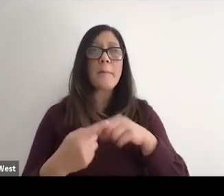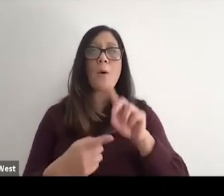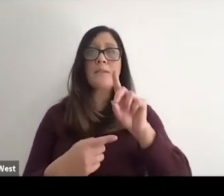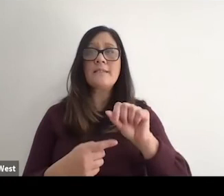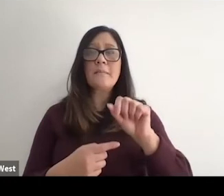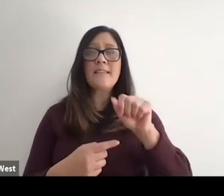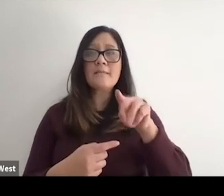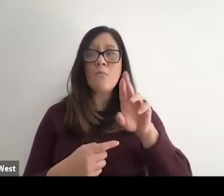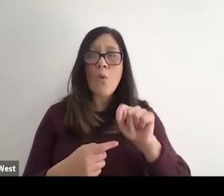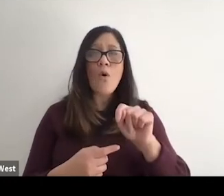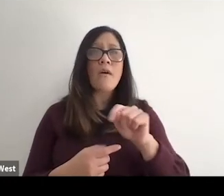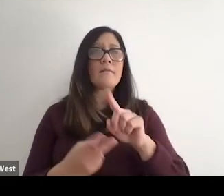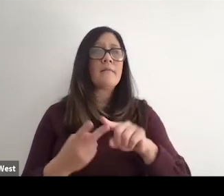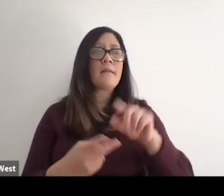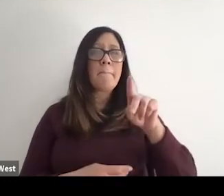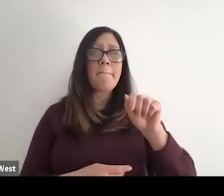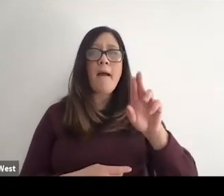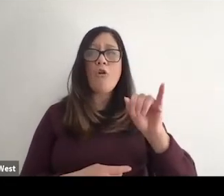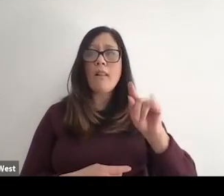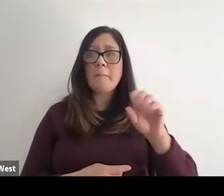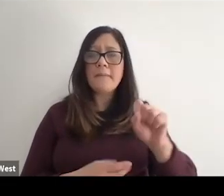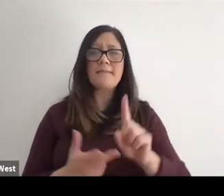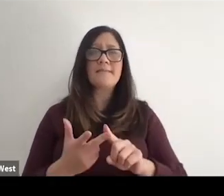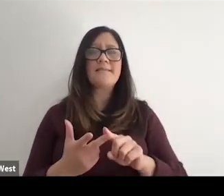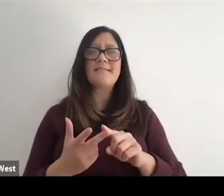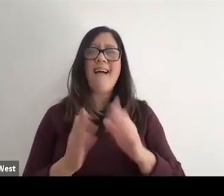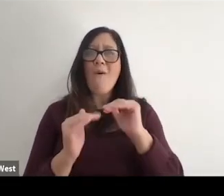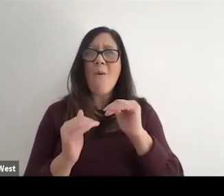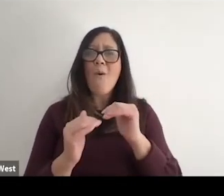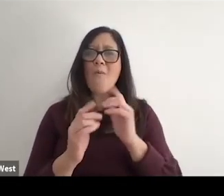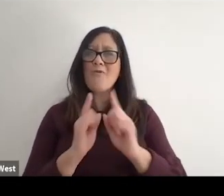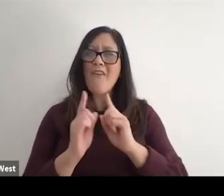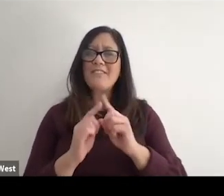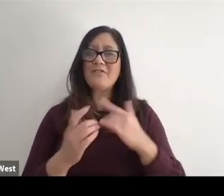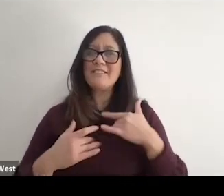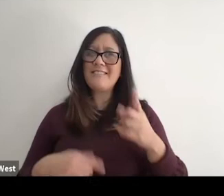Paralympics and about disability, sport and and hope that this conversation excites you to